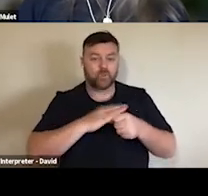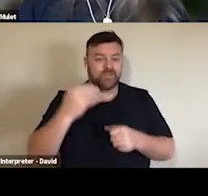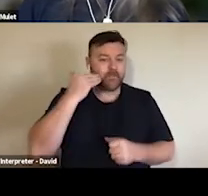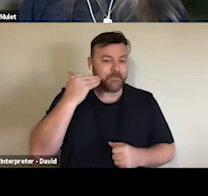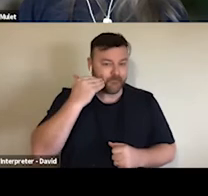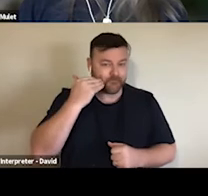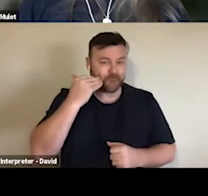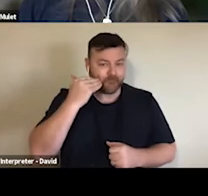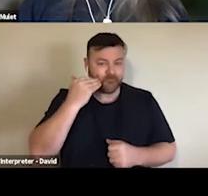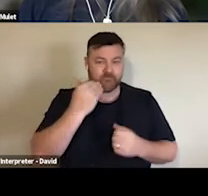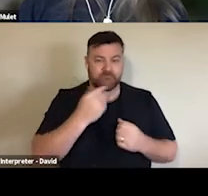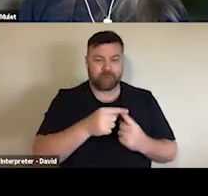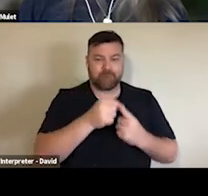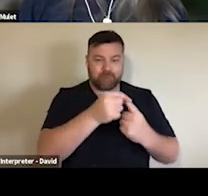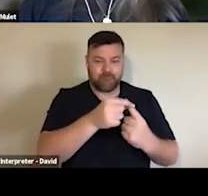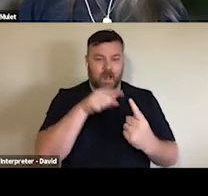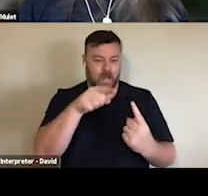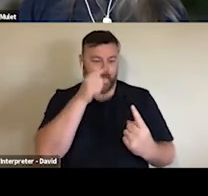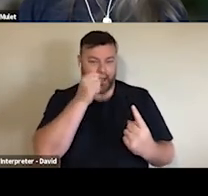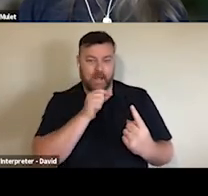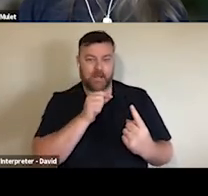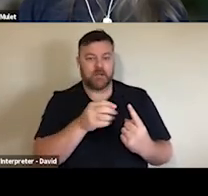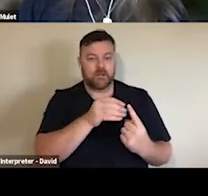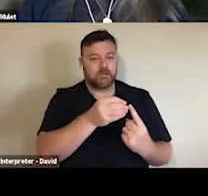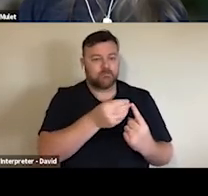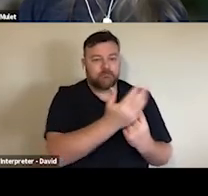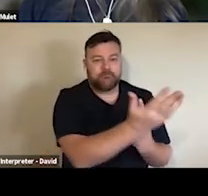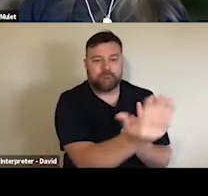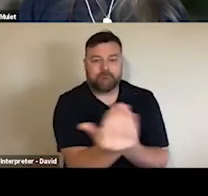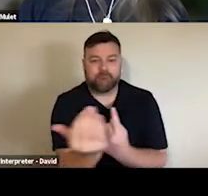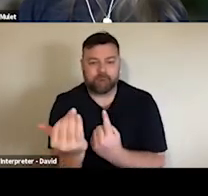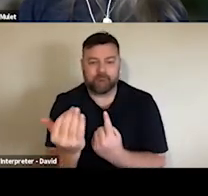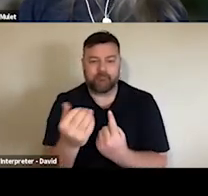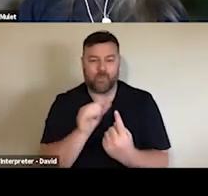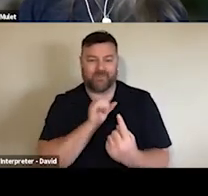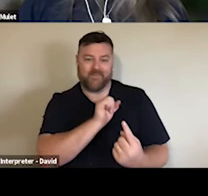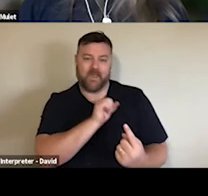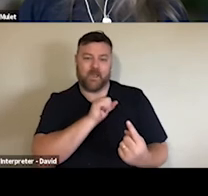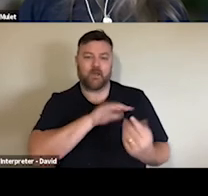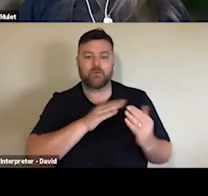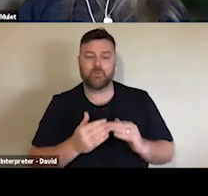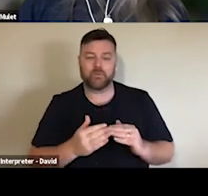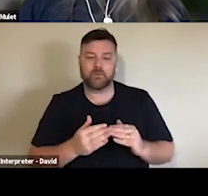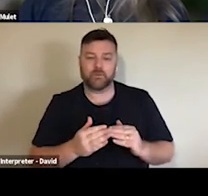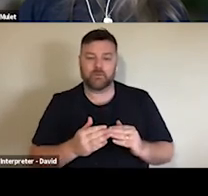digital space, unless we want to waste a whole lot of money, we've got to start collaborating